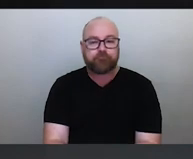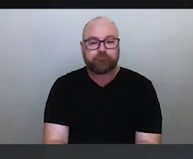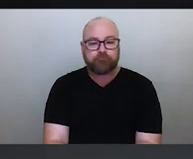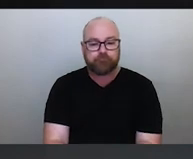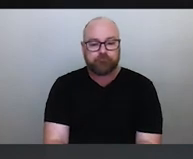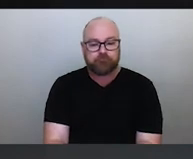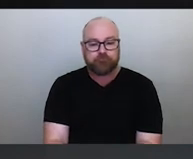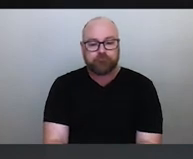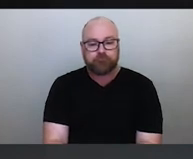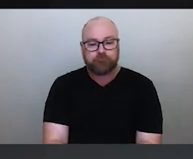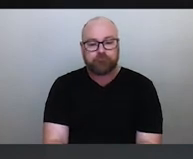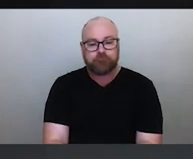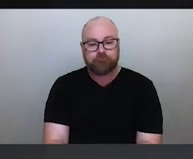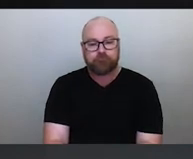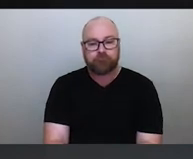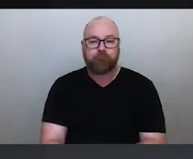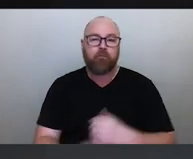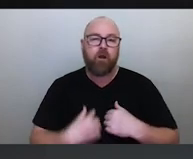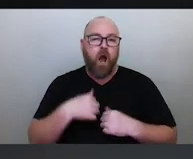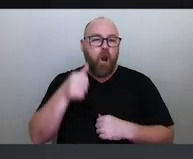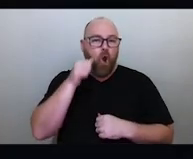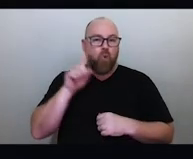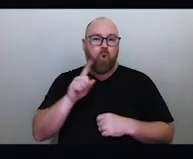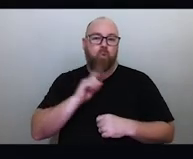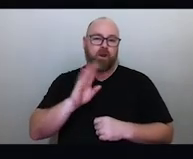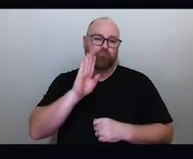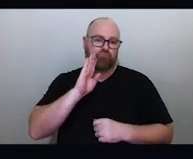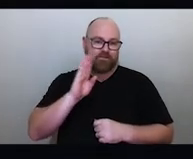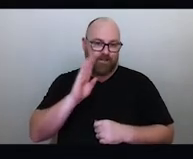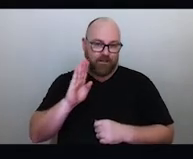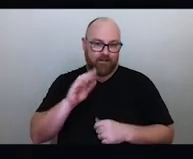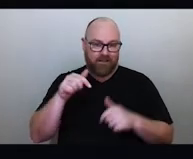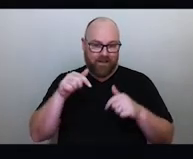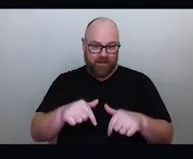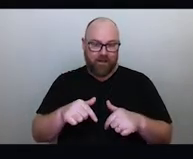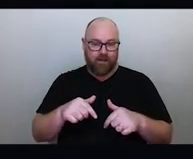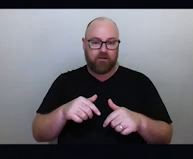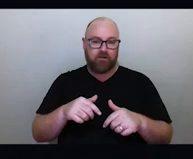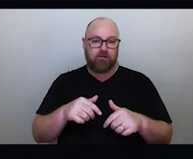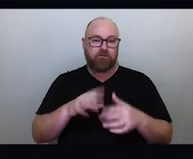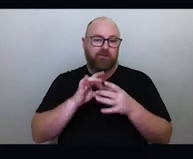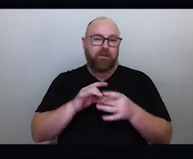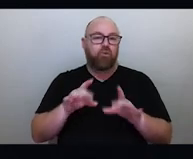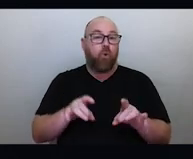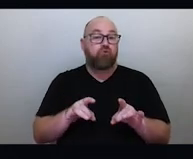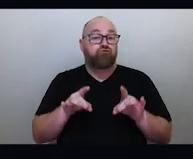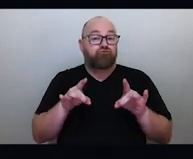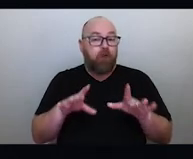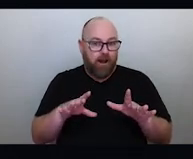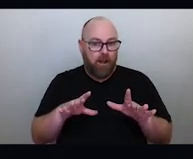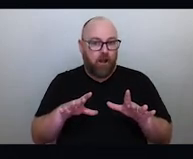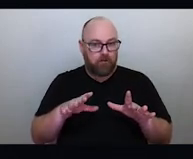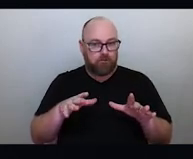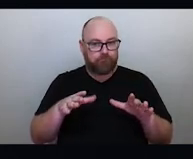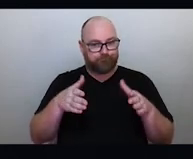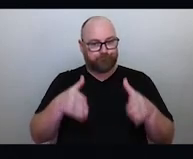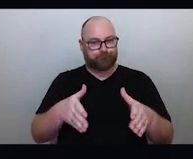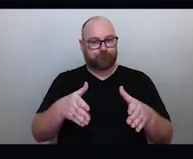that what's been presented here this evening is about Australian and the Australian circumstance and First Nations peoples